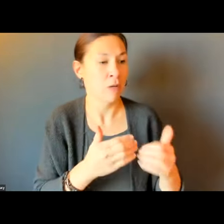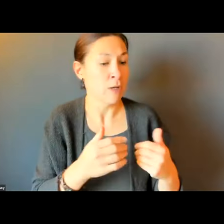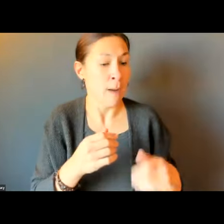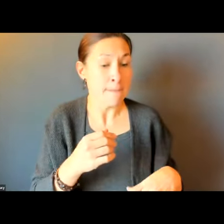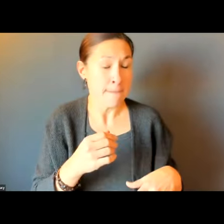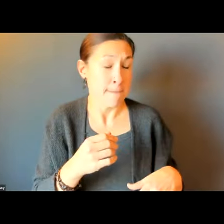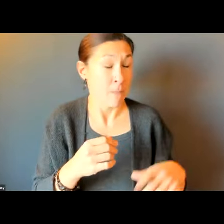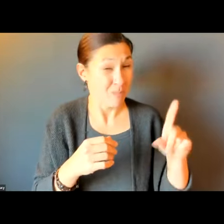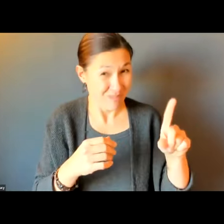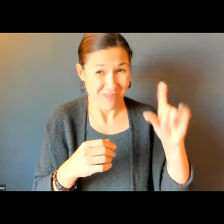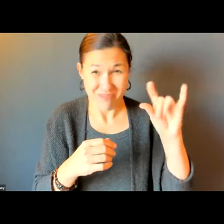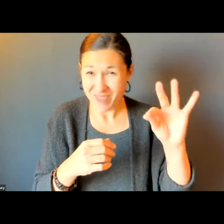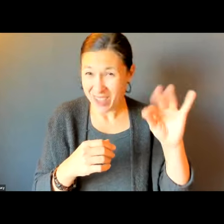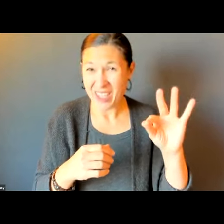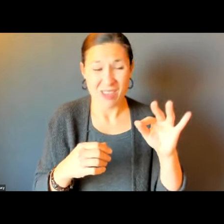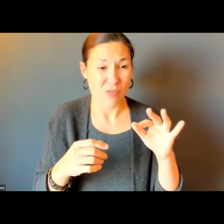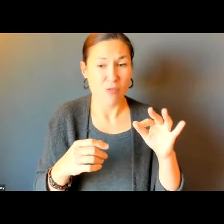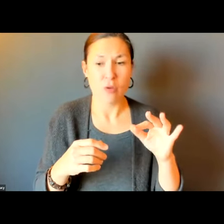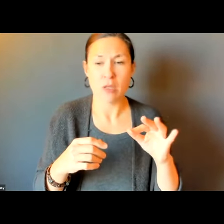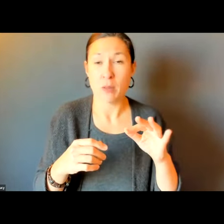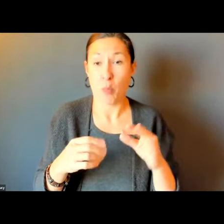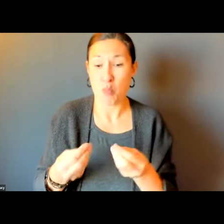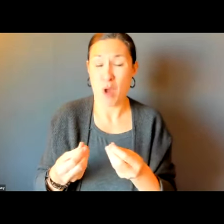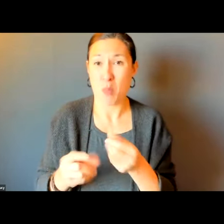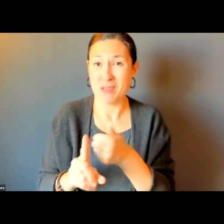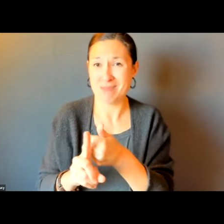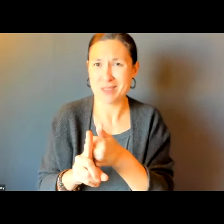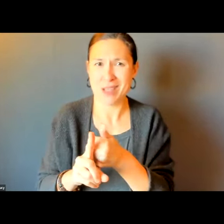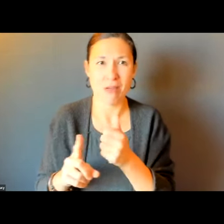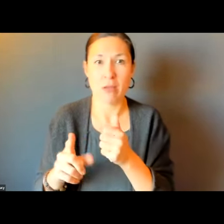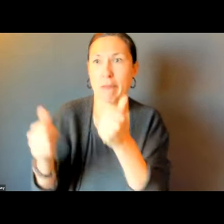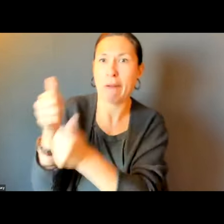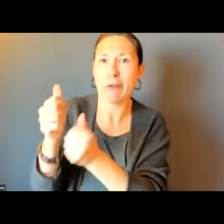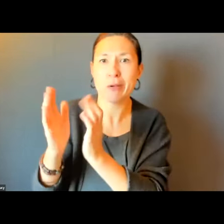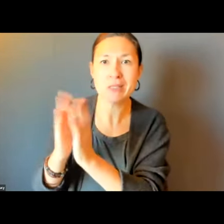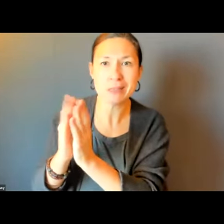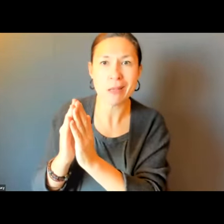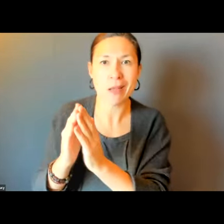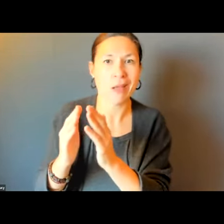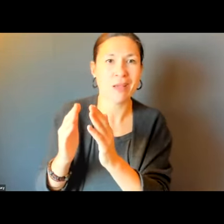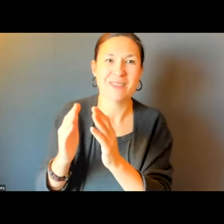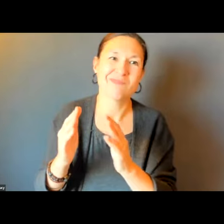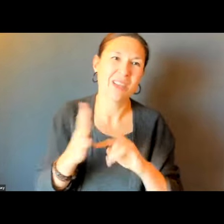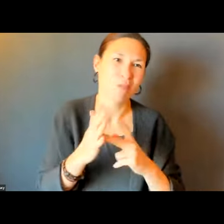IF IT HAD BEEN PILED UP AFTER SHOVELLED ORIGINALLY. HOWEVER, IF IT IS ON THE PROPERTY OF CITY OR TOWN